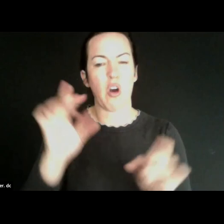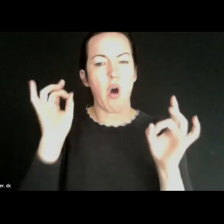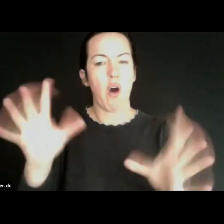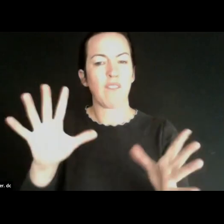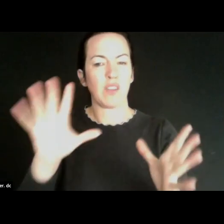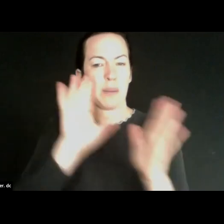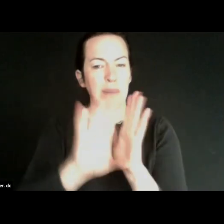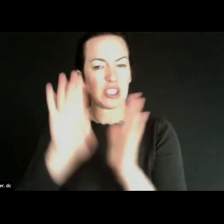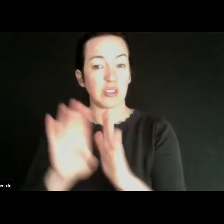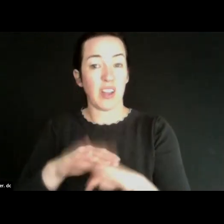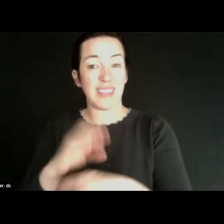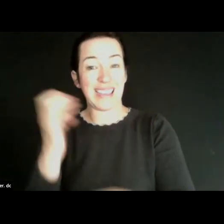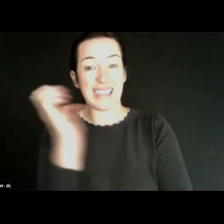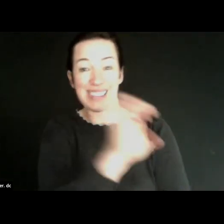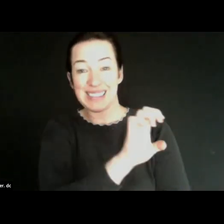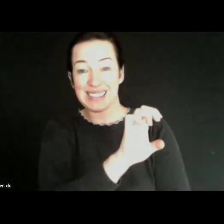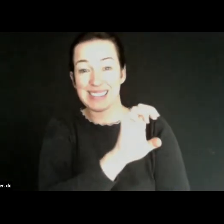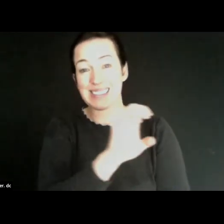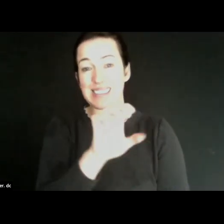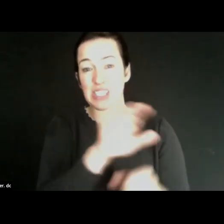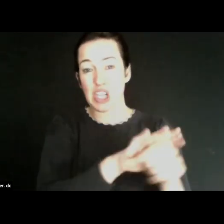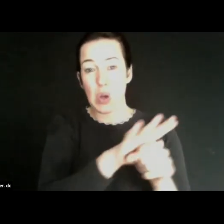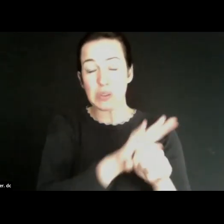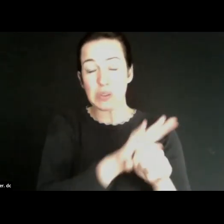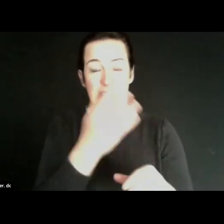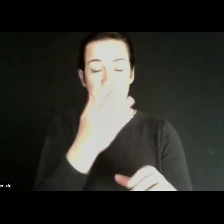on the east coast in skilled nursing facilities, the death and destruction that was going on.